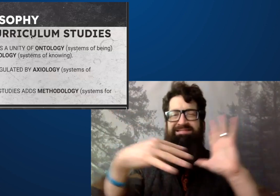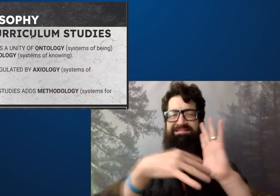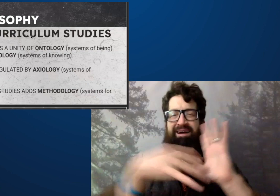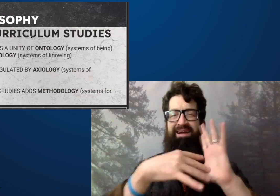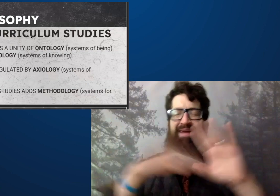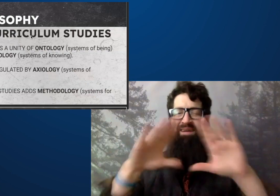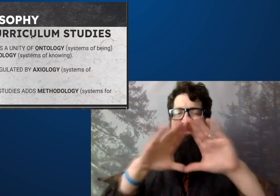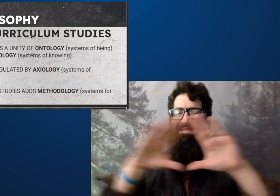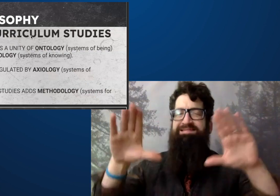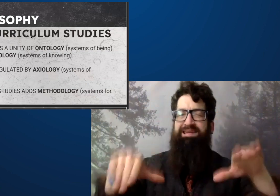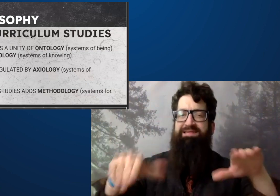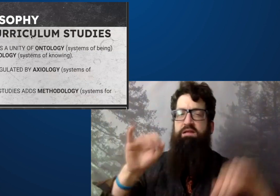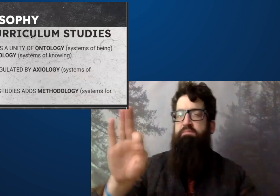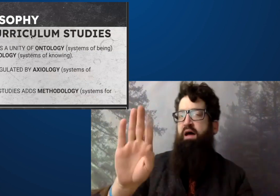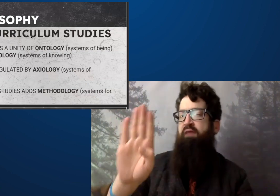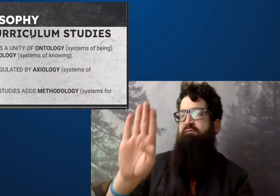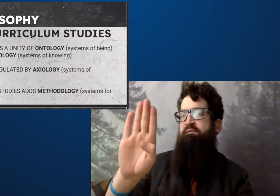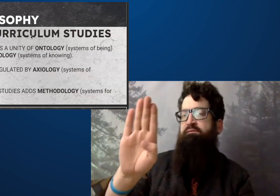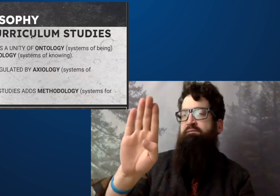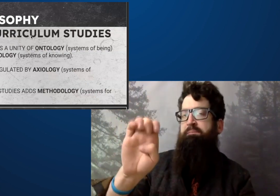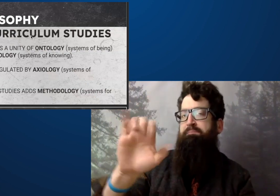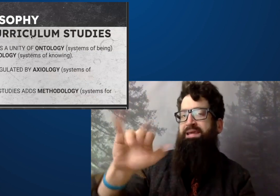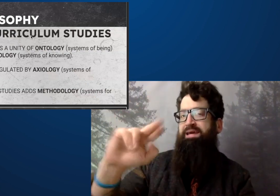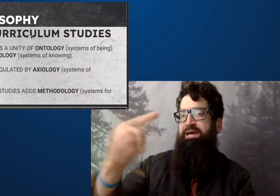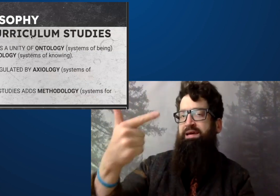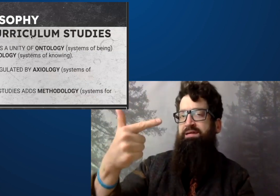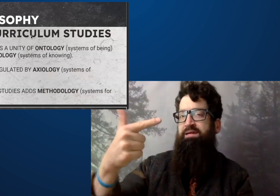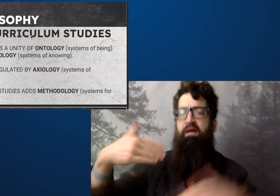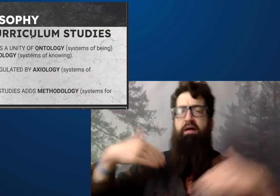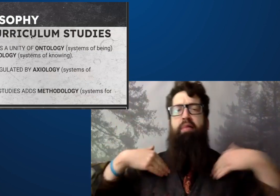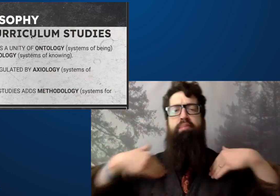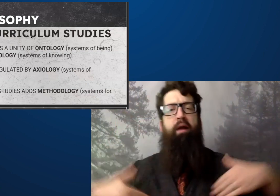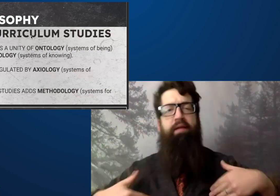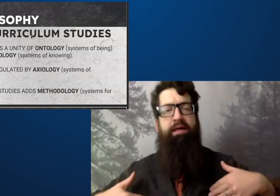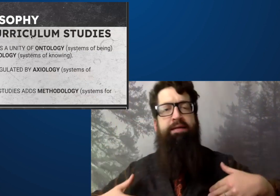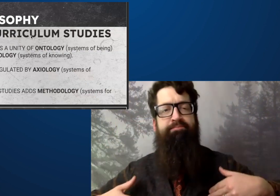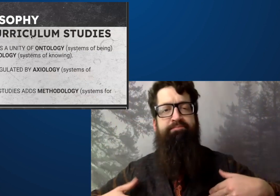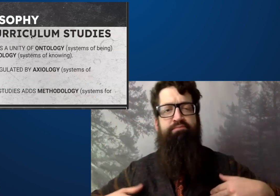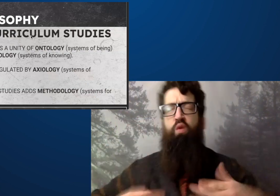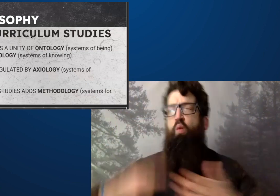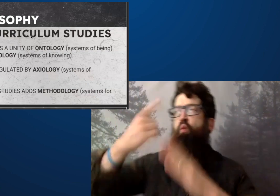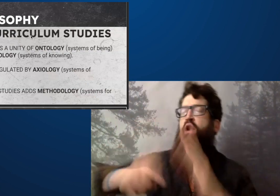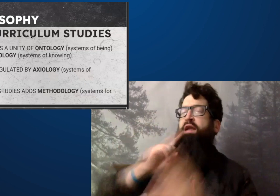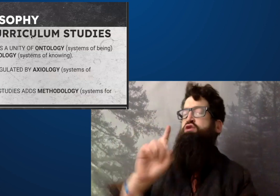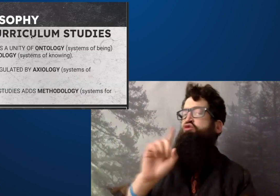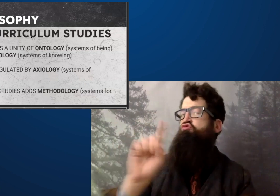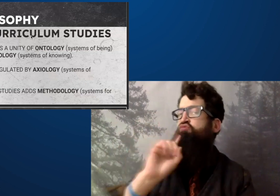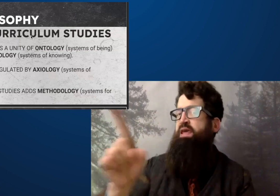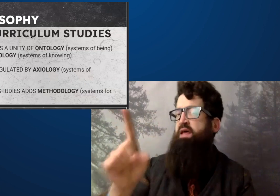The first one is a unit of ontology, which is a systems of being.